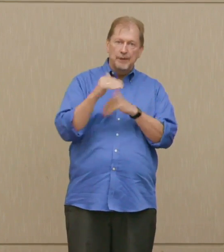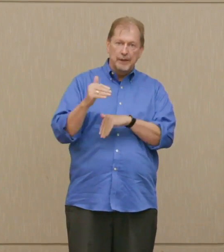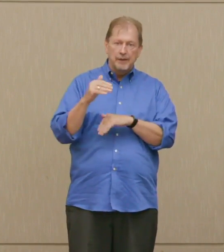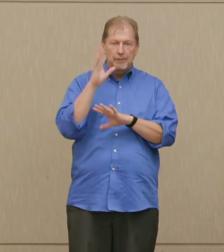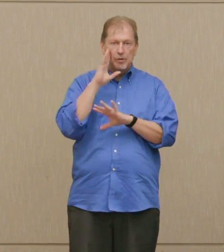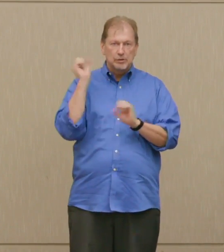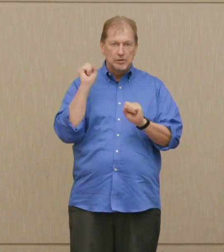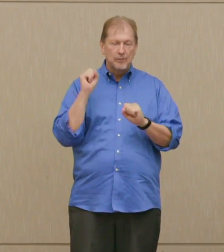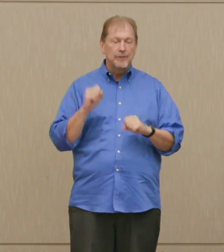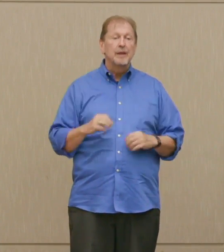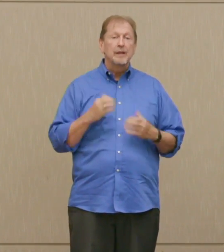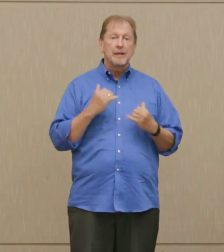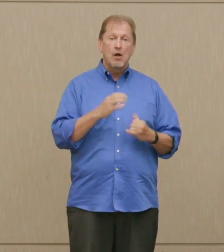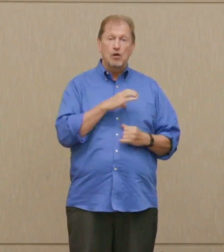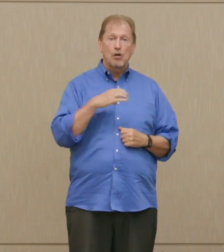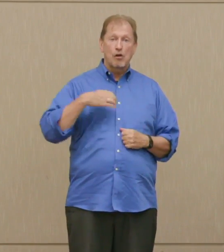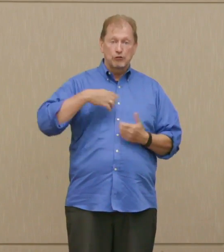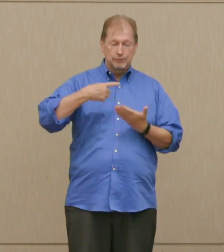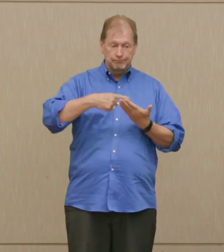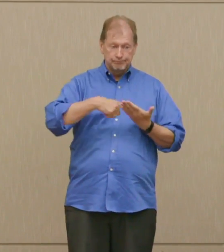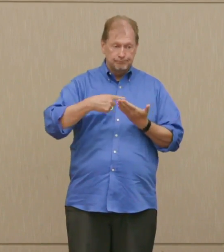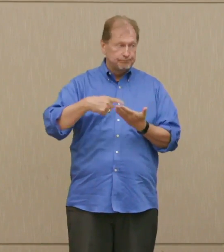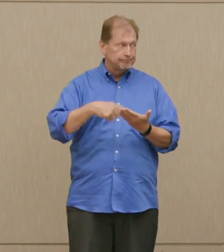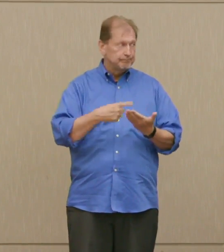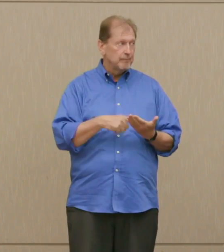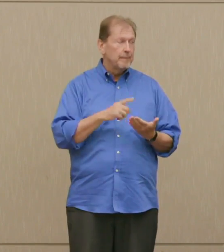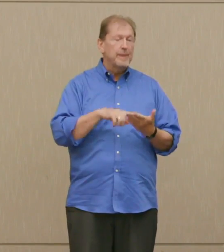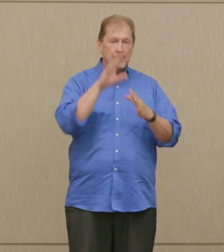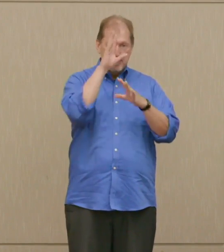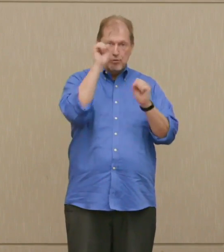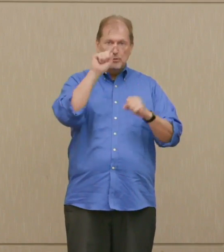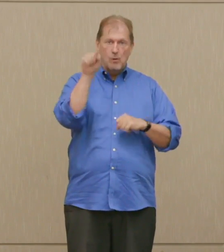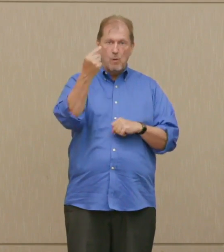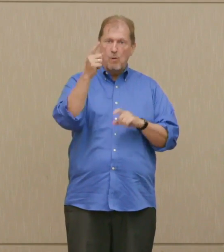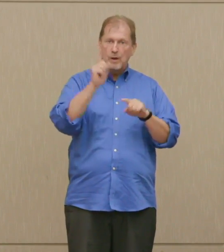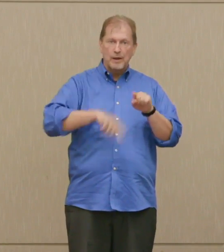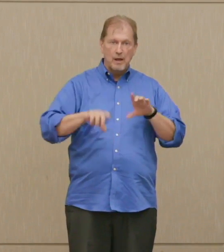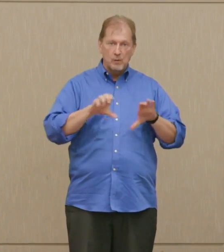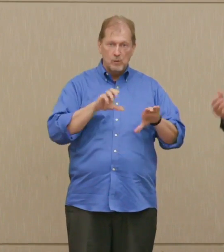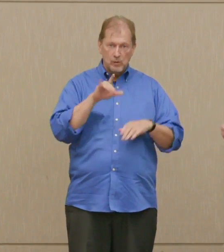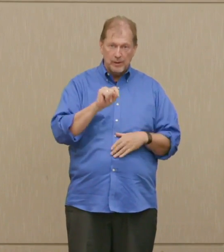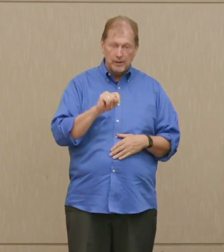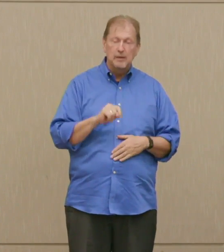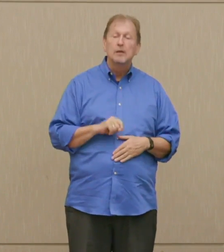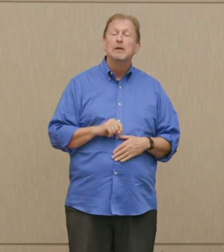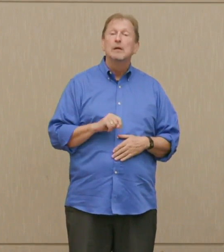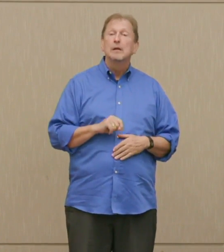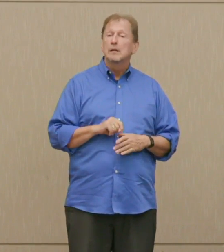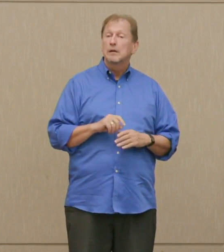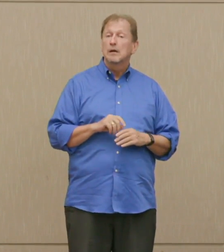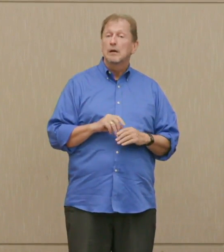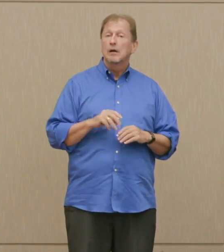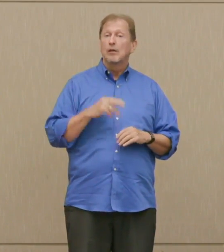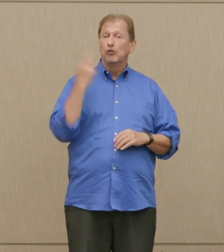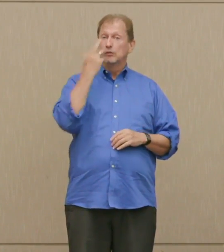There are proposals in congress that the president alone can't do that. The reasoning is obvious.